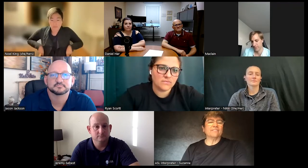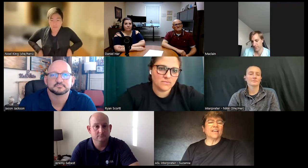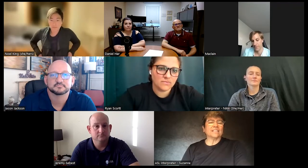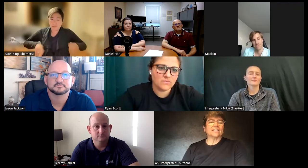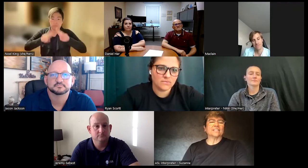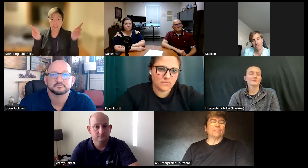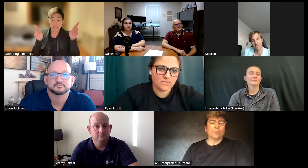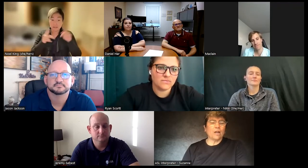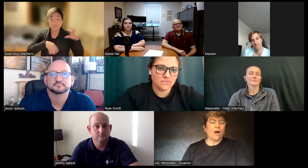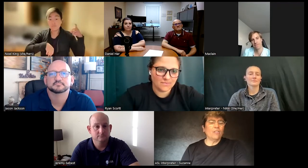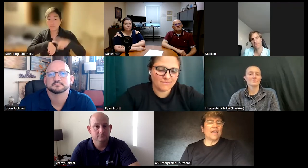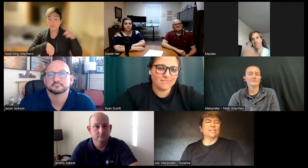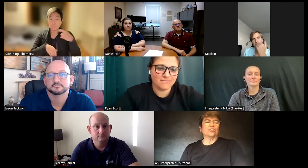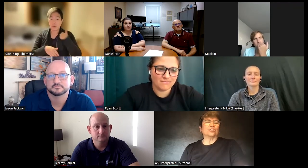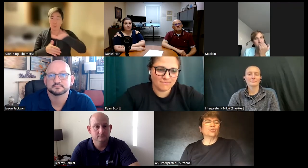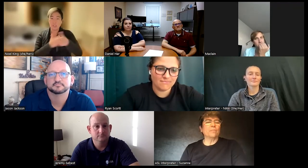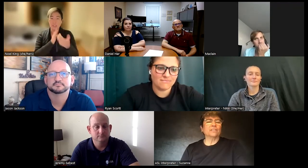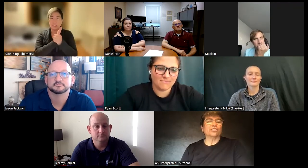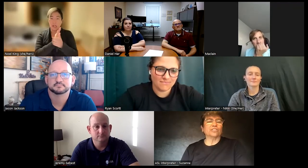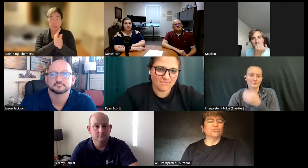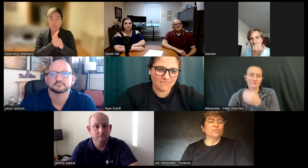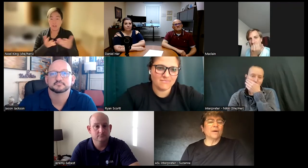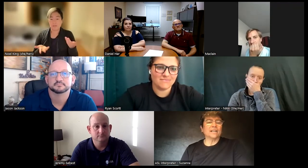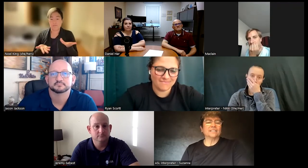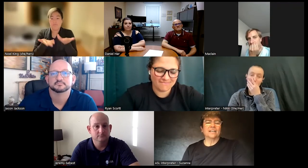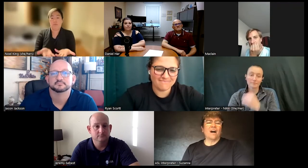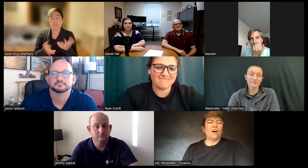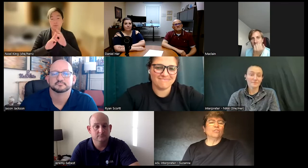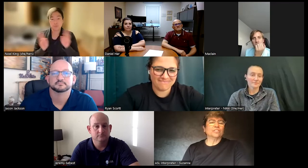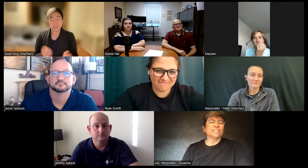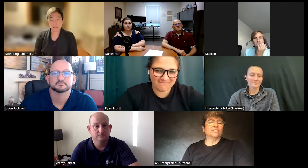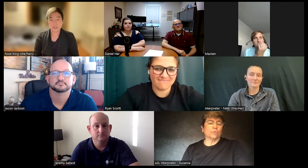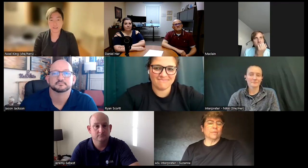events and put all that in your tool belt your toolbox all those skills will